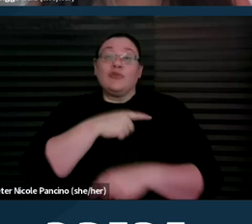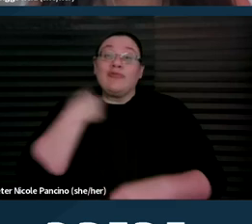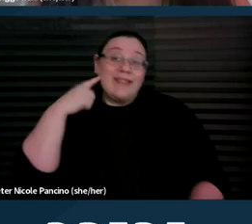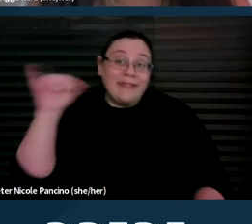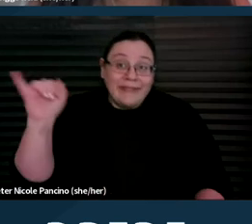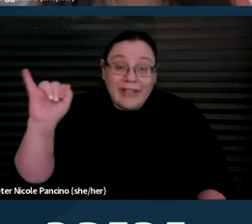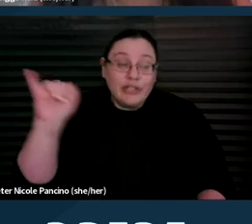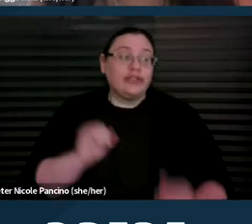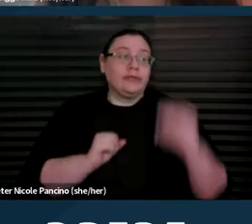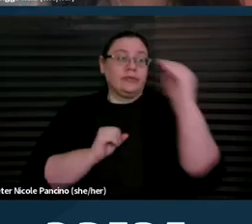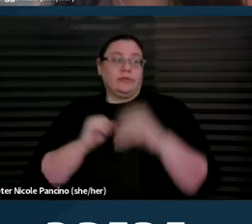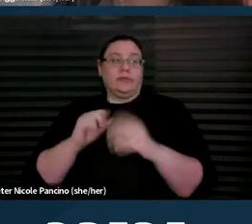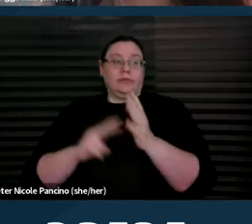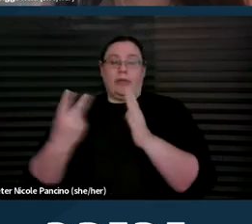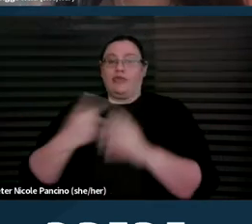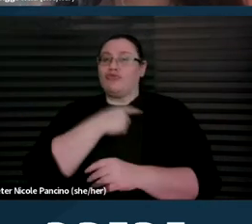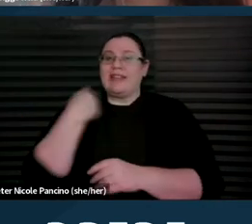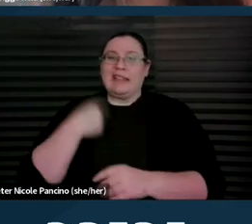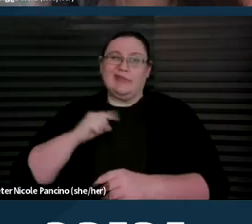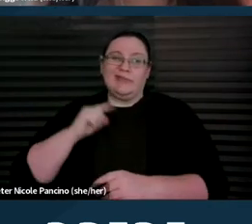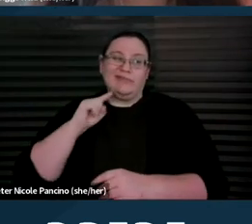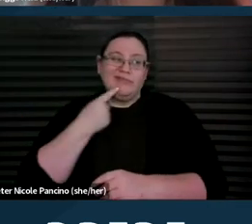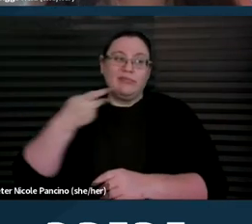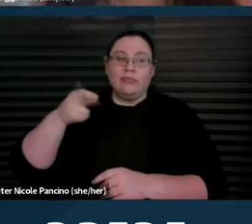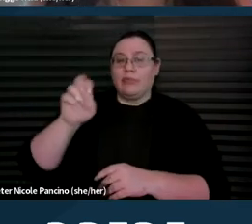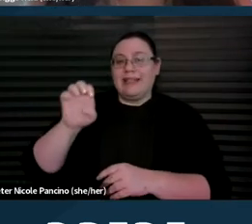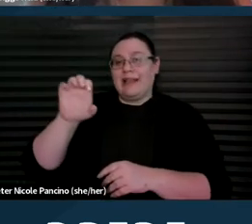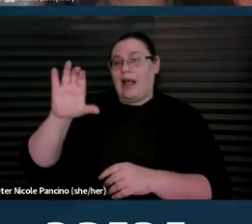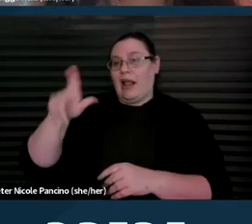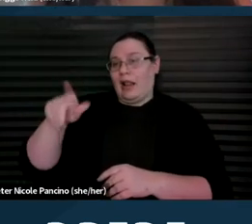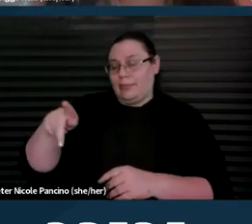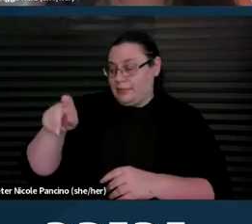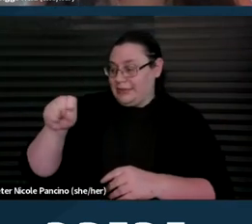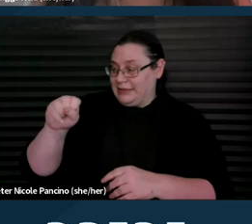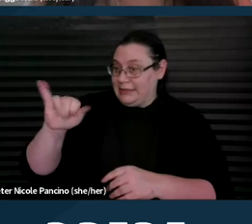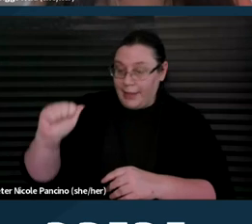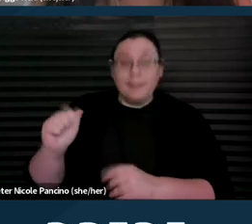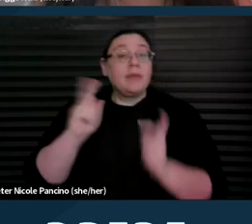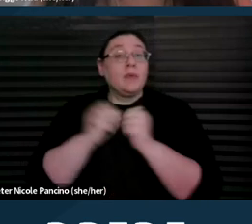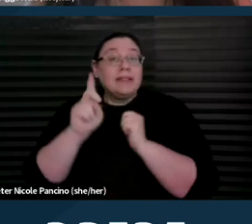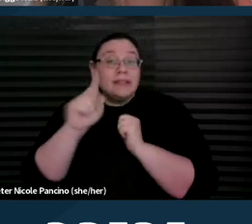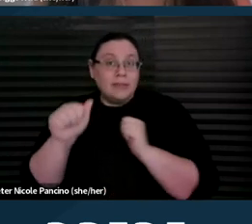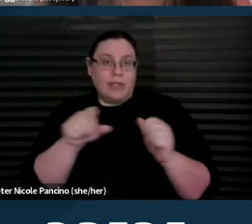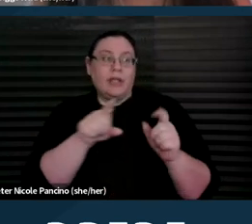and two times the risk for severe preeclampsia. People with disabilities are also 11 times more likely